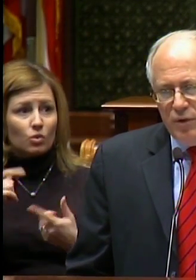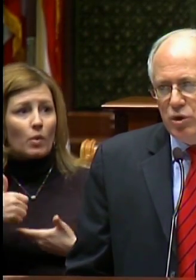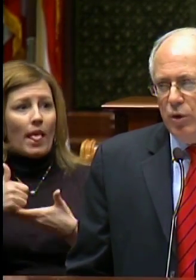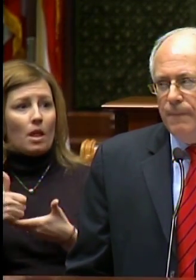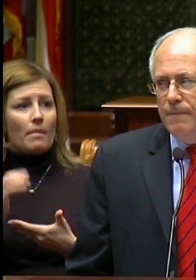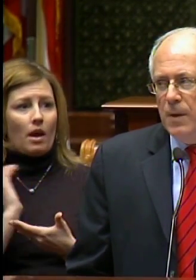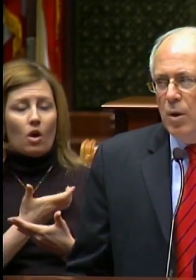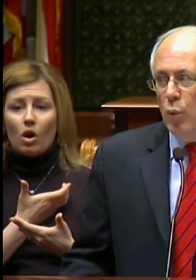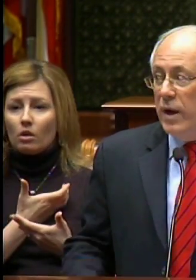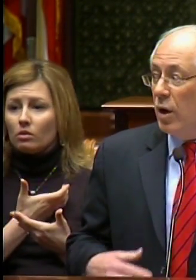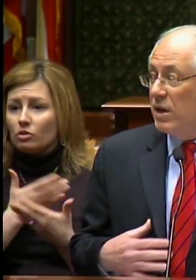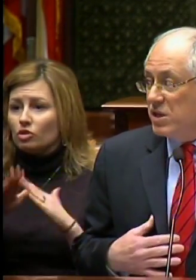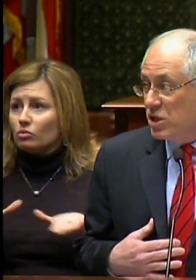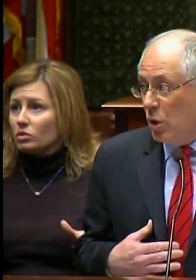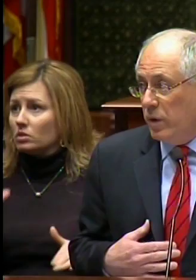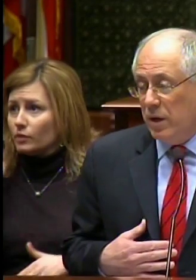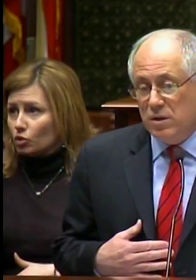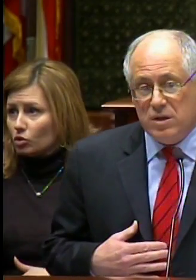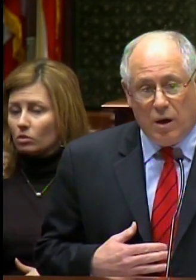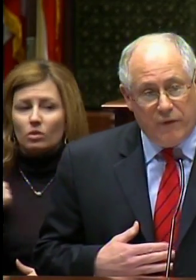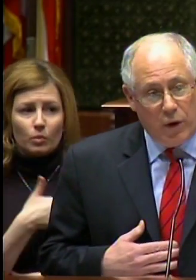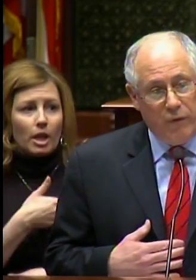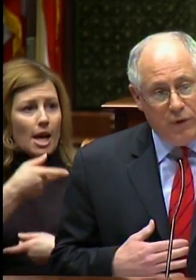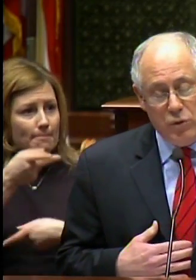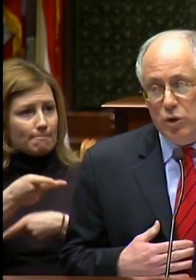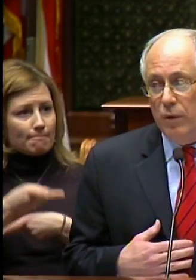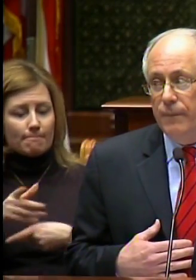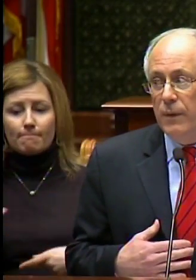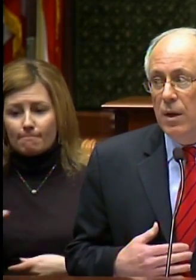future. We are custodians of their future.